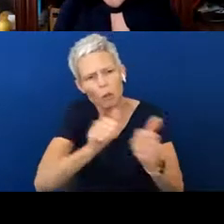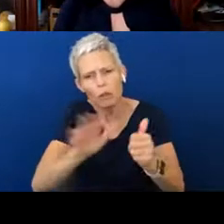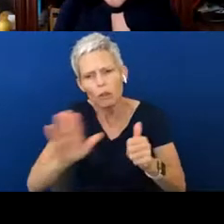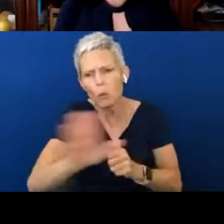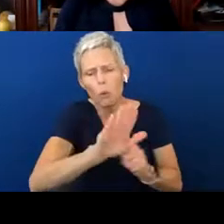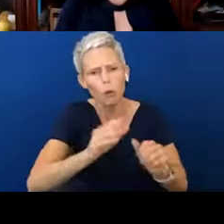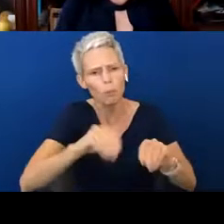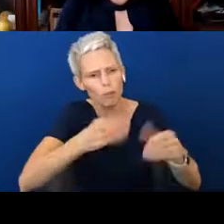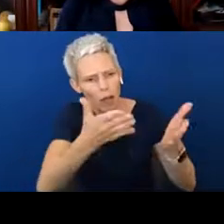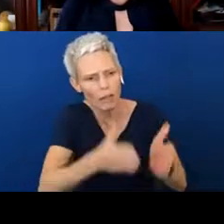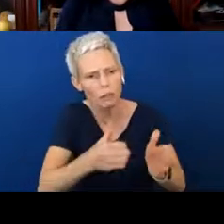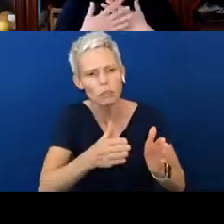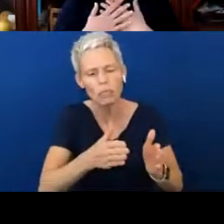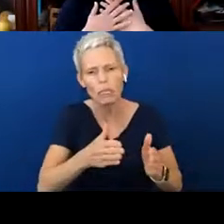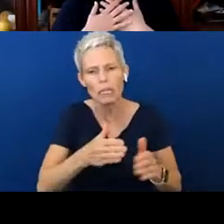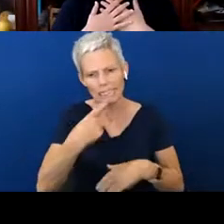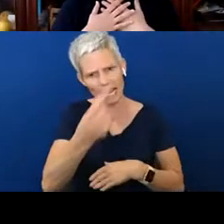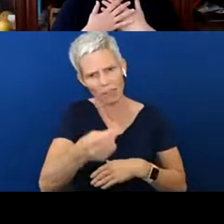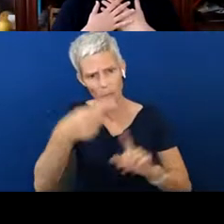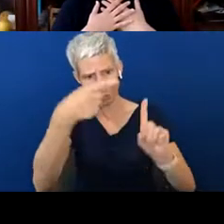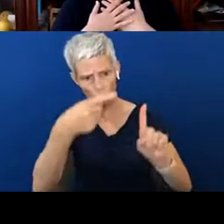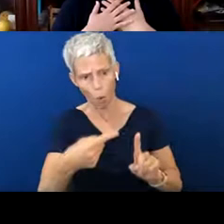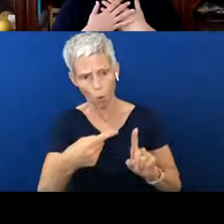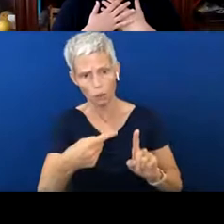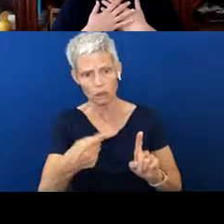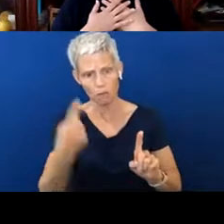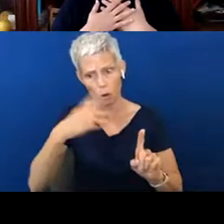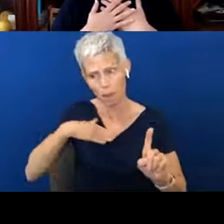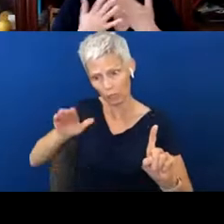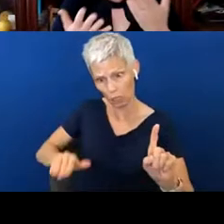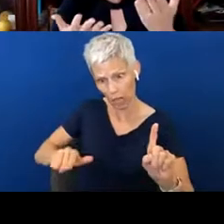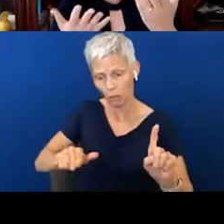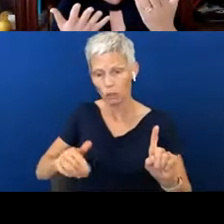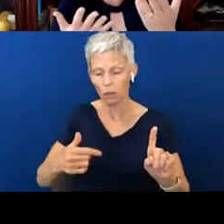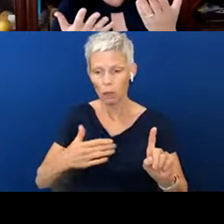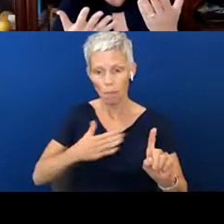we have for our child? What are the goals I have for my child?” Oh, we think semantics.